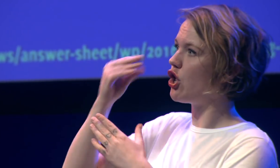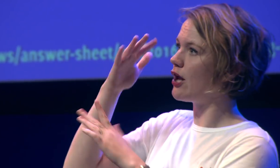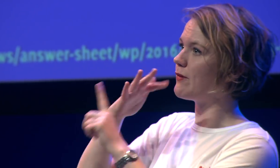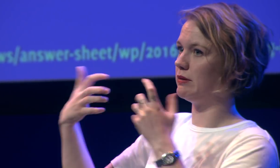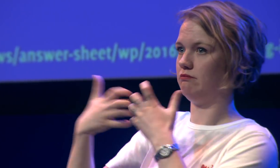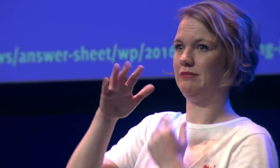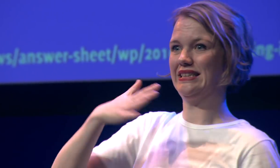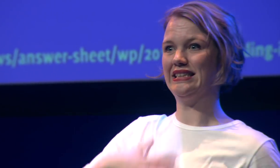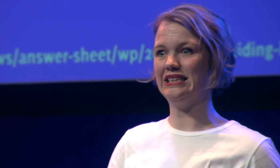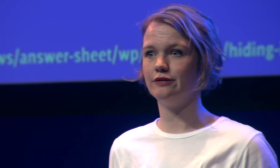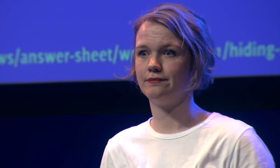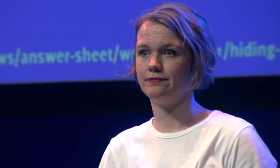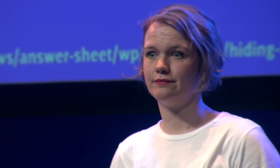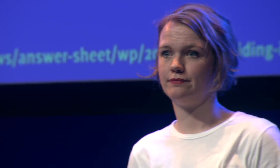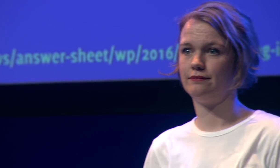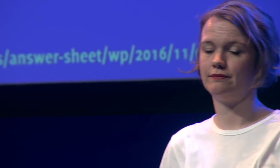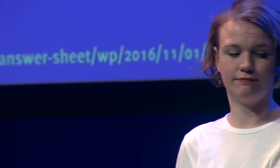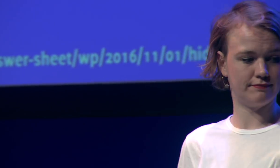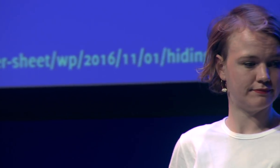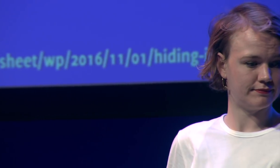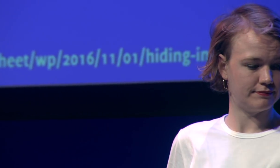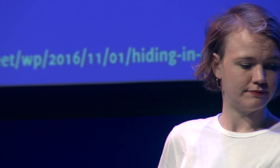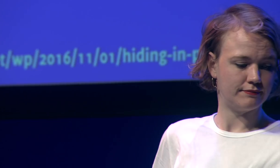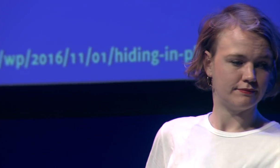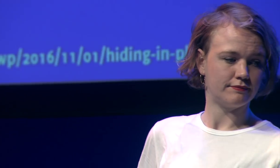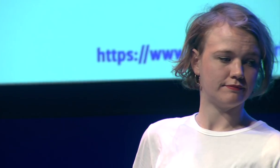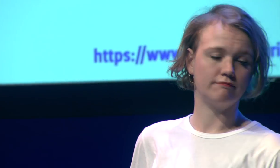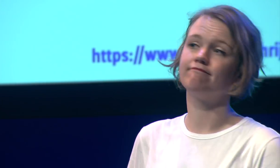simply haven't find found a learning environment that fits fits their needs